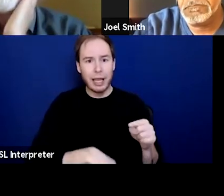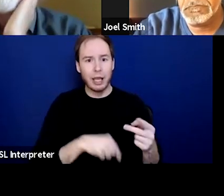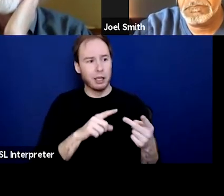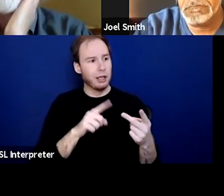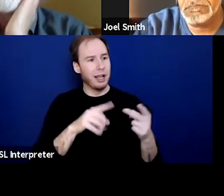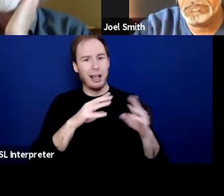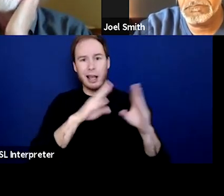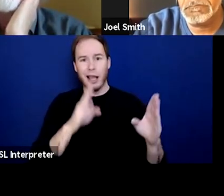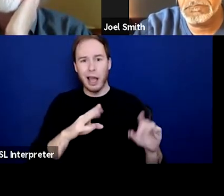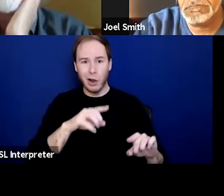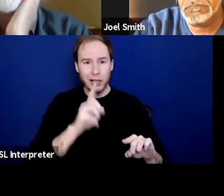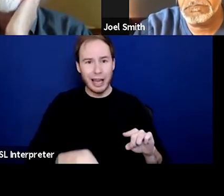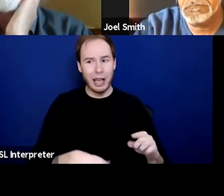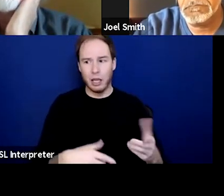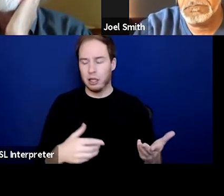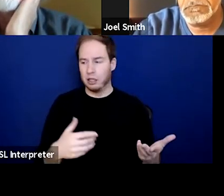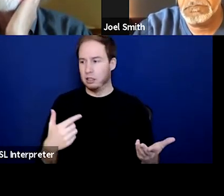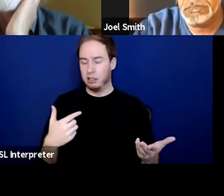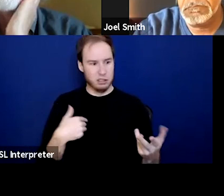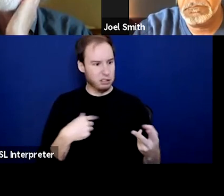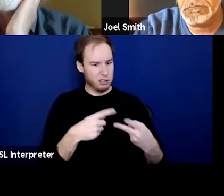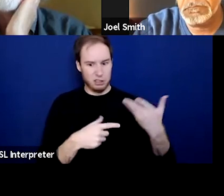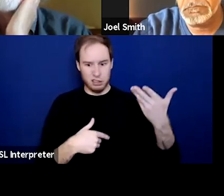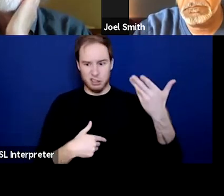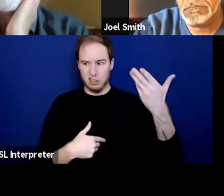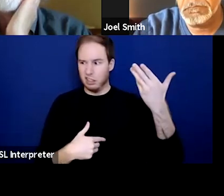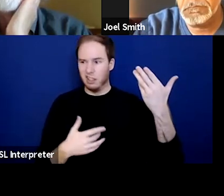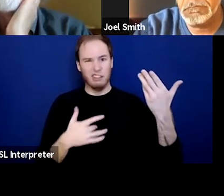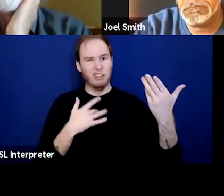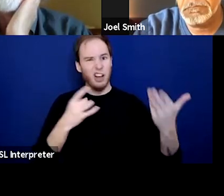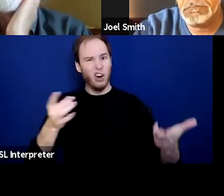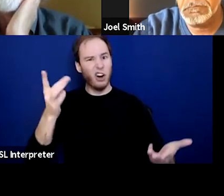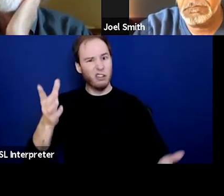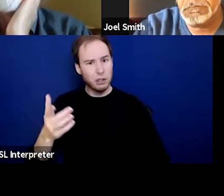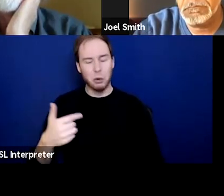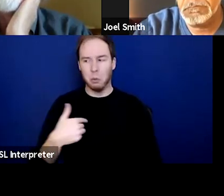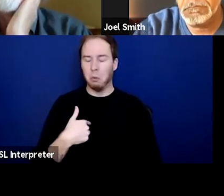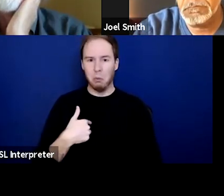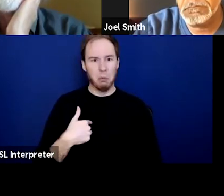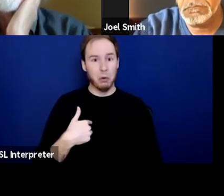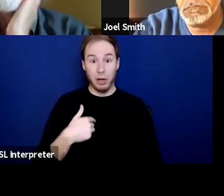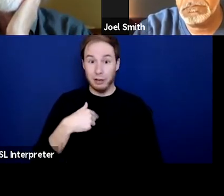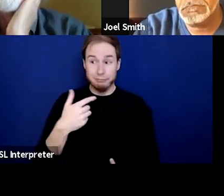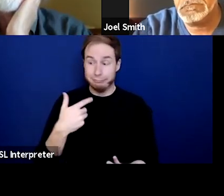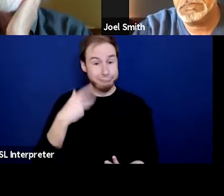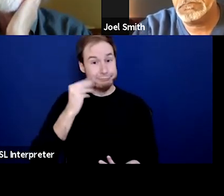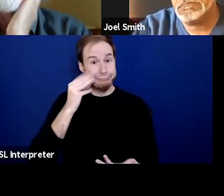I'm in a pretty bad set of circumstances. And I can tell you as a person who has misused substances,